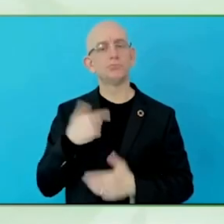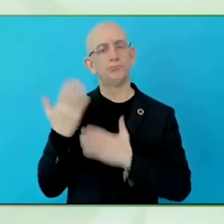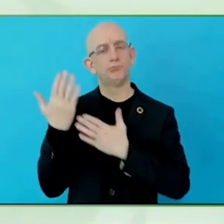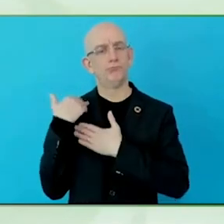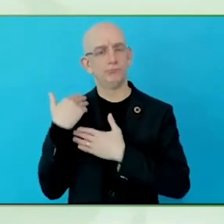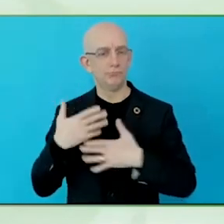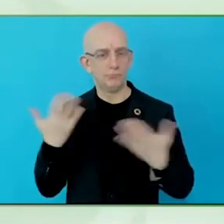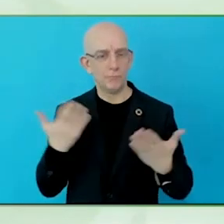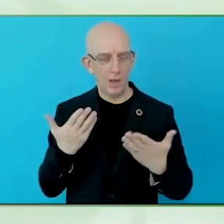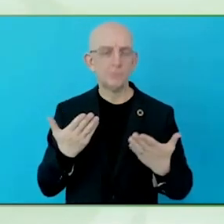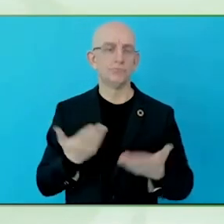Wonderful, thank you so much.